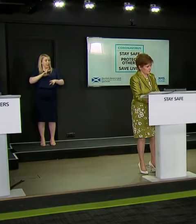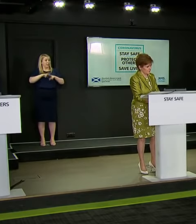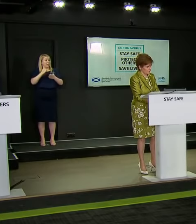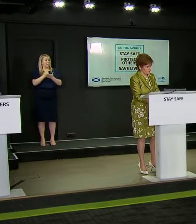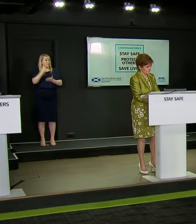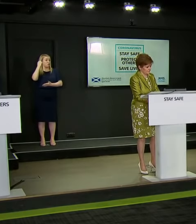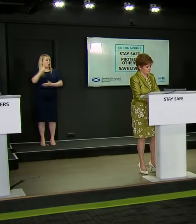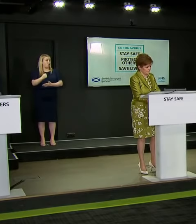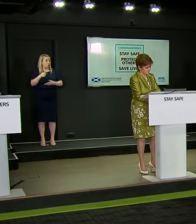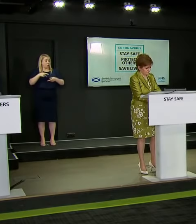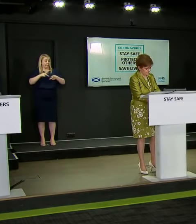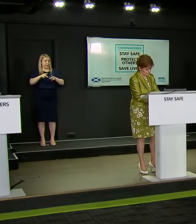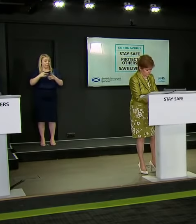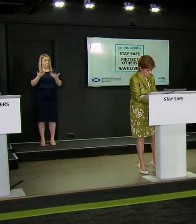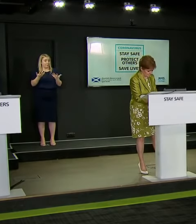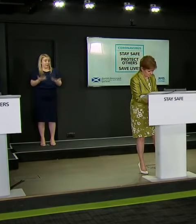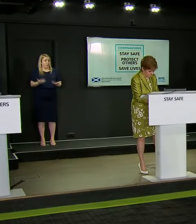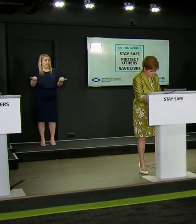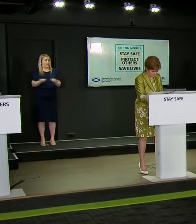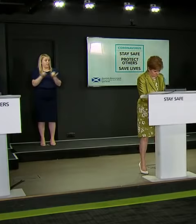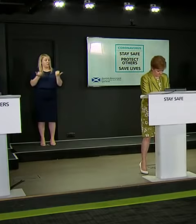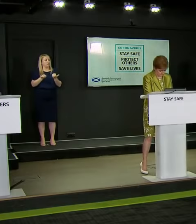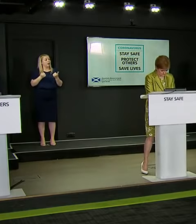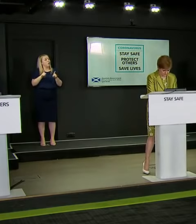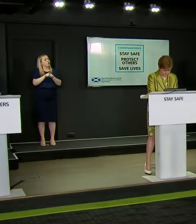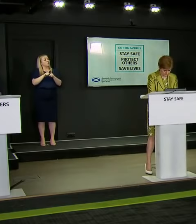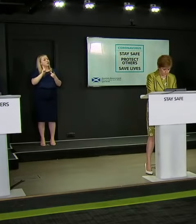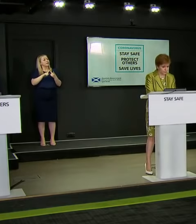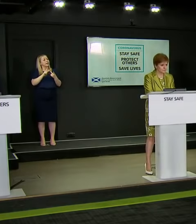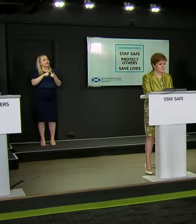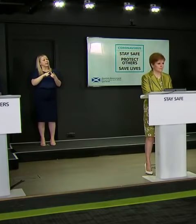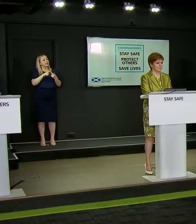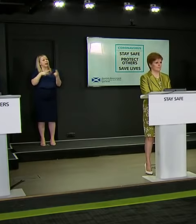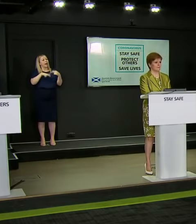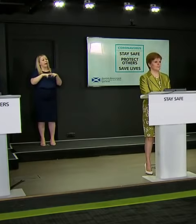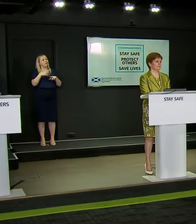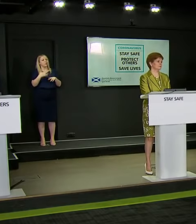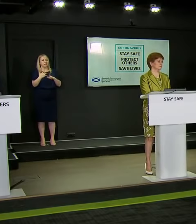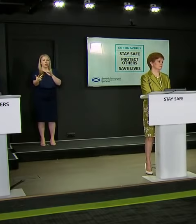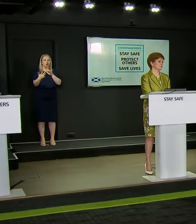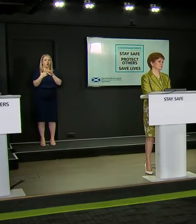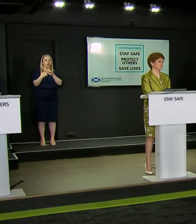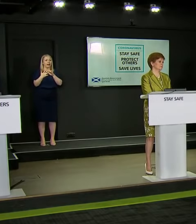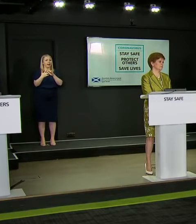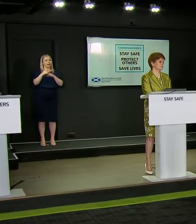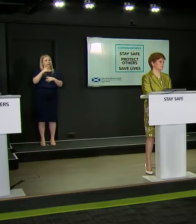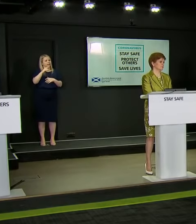And just secondly, if I may, you said if you had been contacted by the test and protect